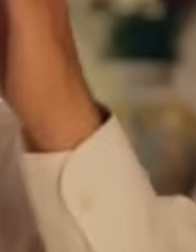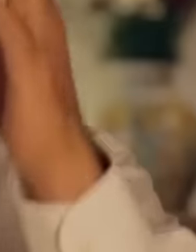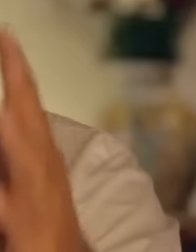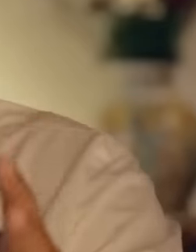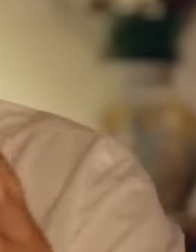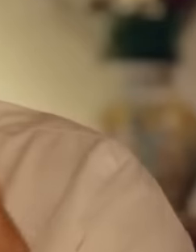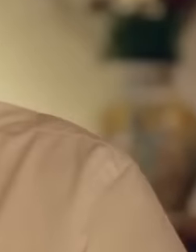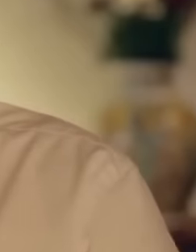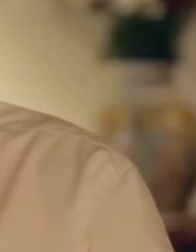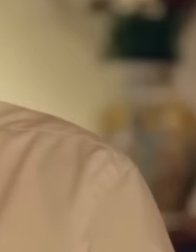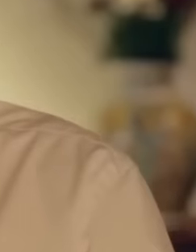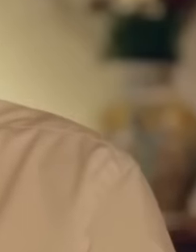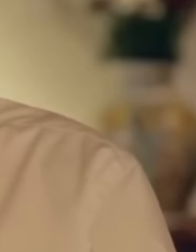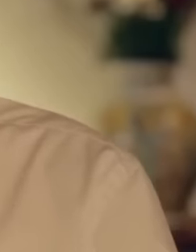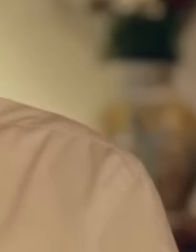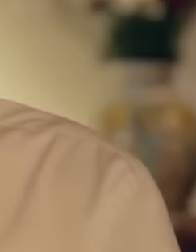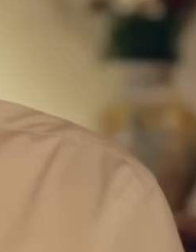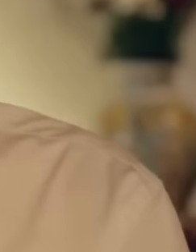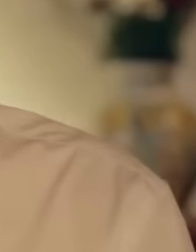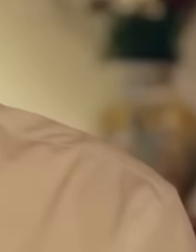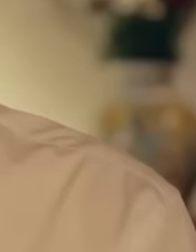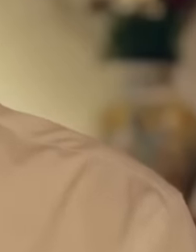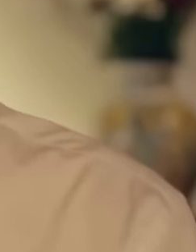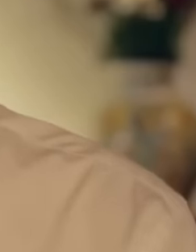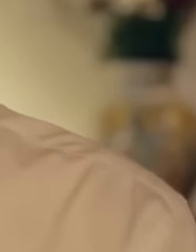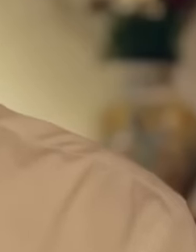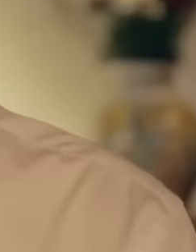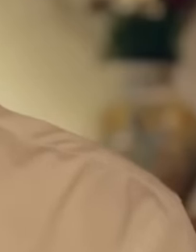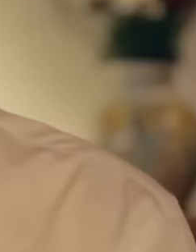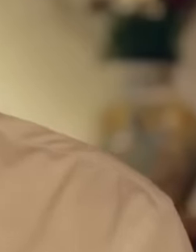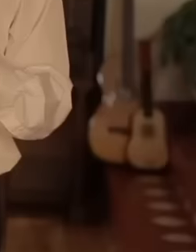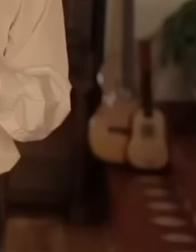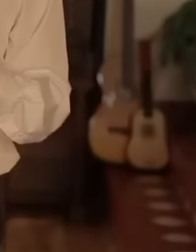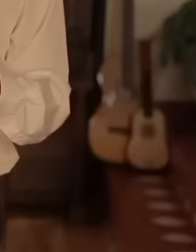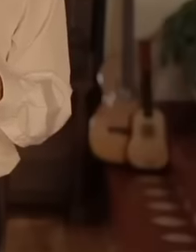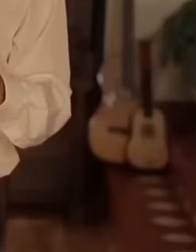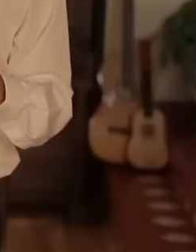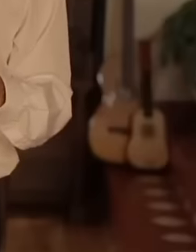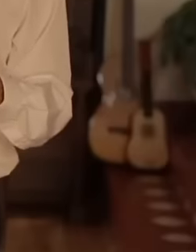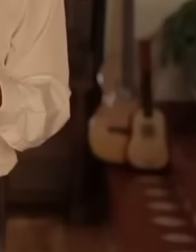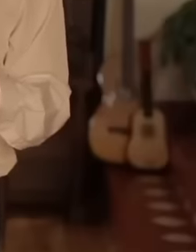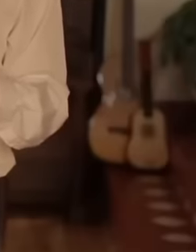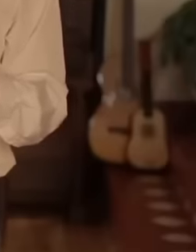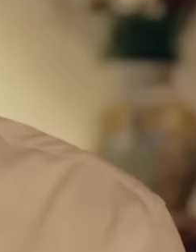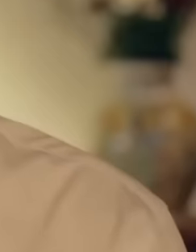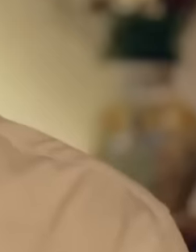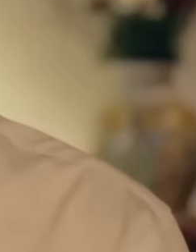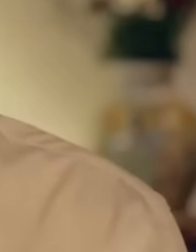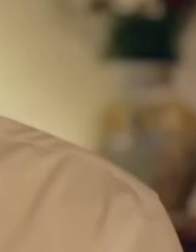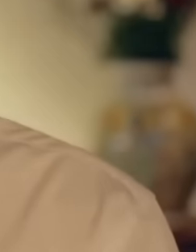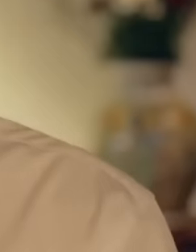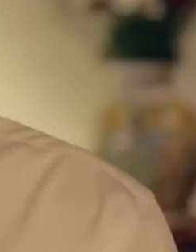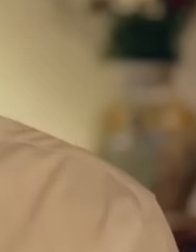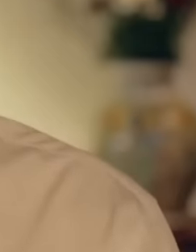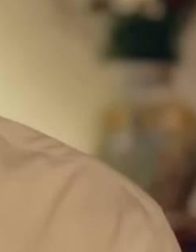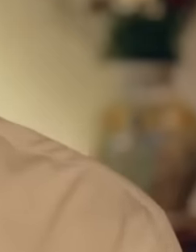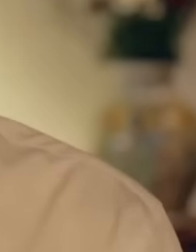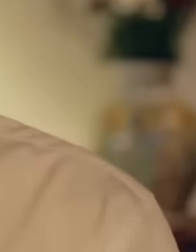this reason the attacks are constant against President López Obrador throughout his